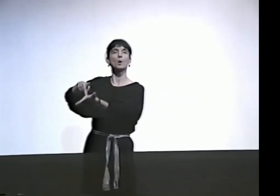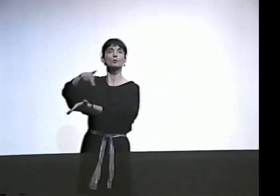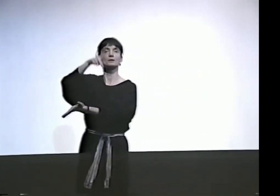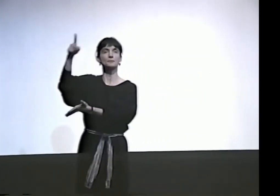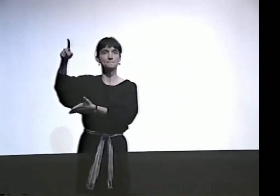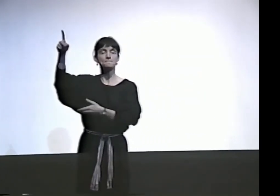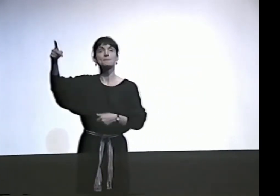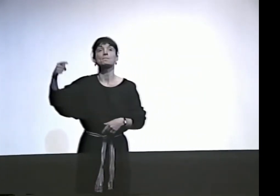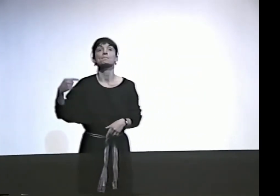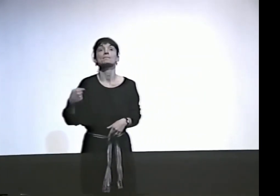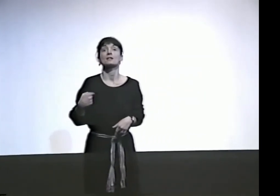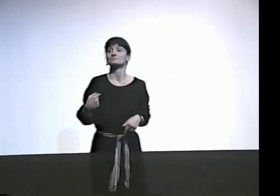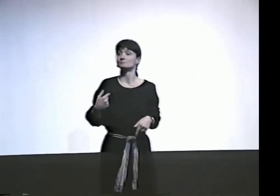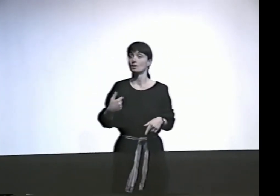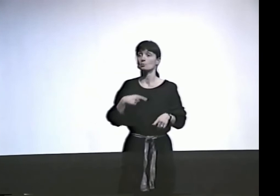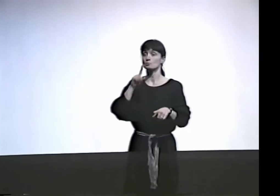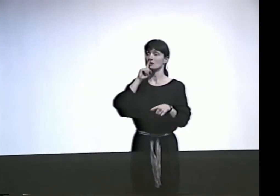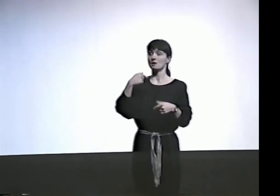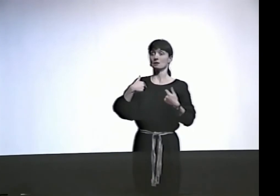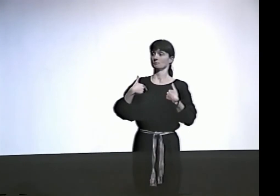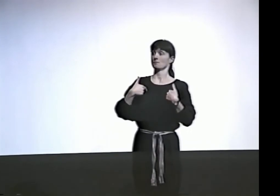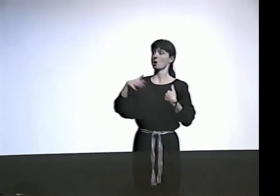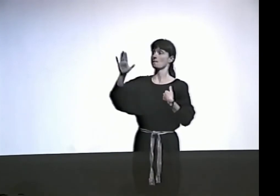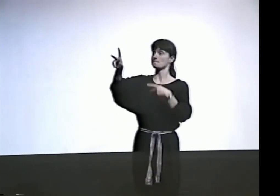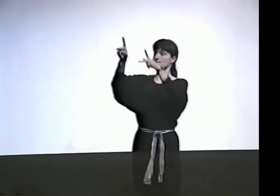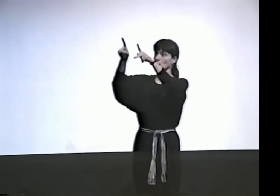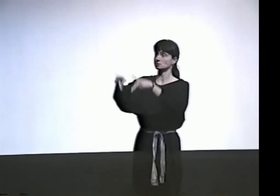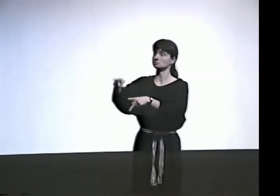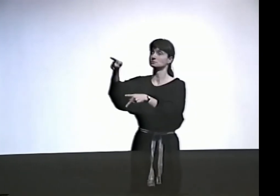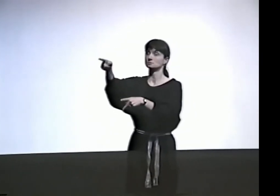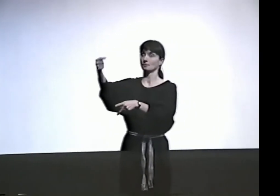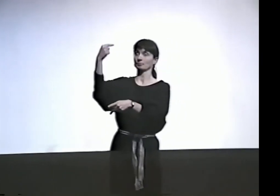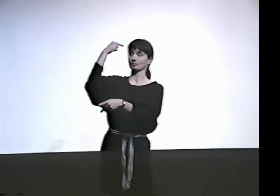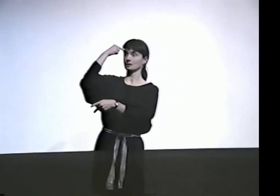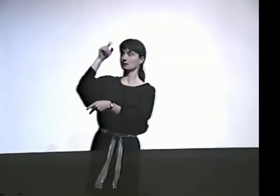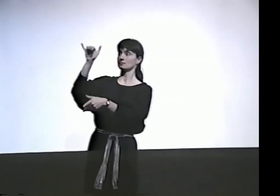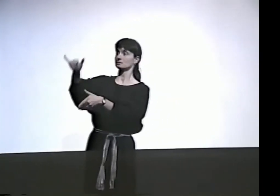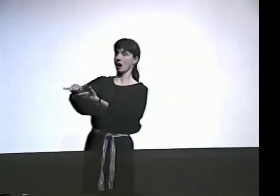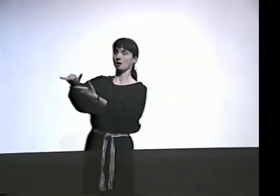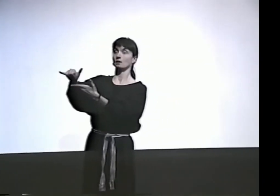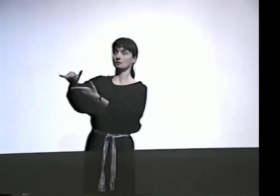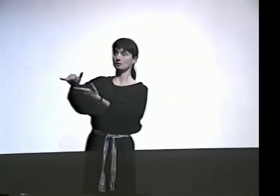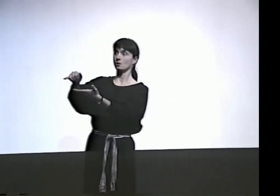HE ASKED, COULD YOU EXPLAIN MORE ABOUT POETRY AND LABELING IN THE WORLD OF POETRY?